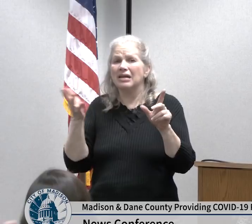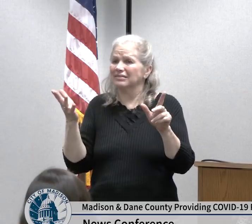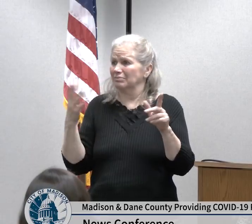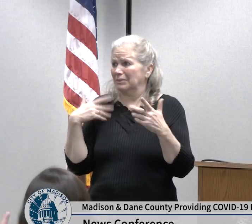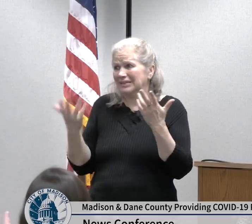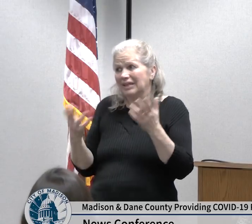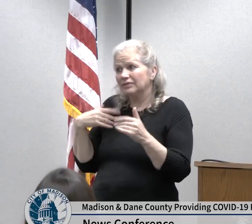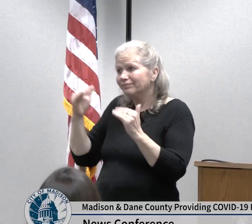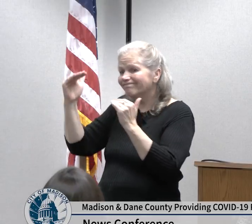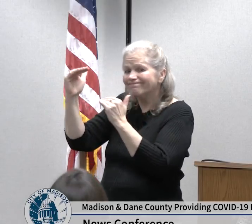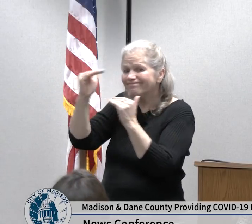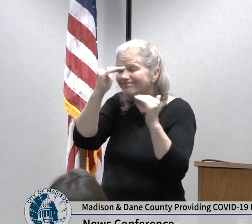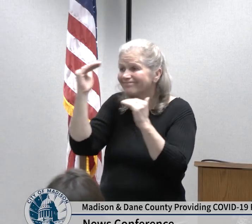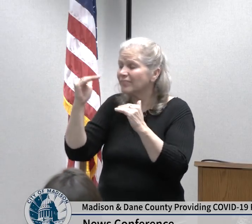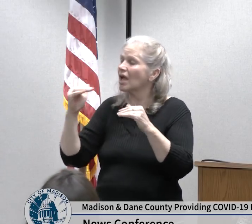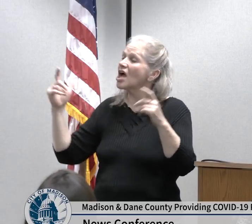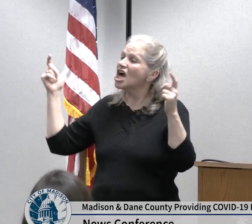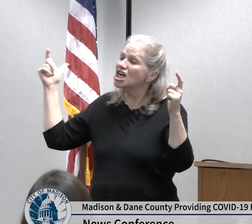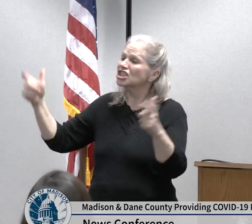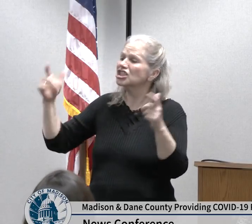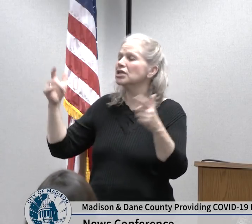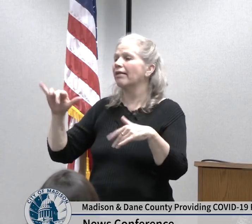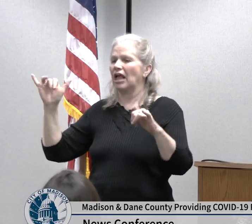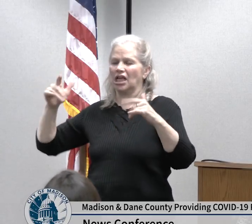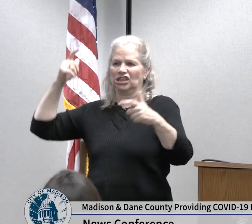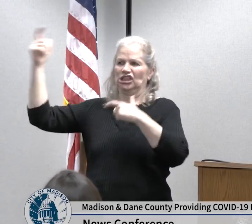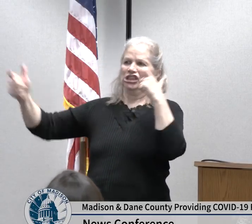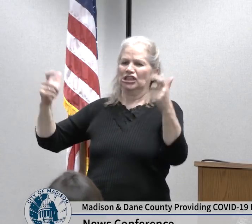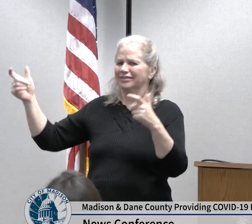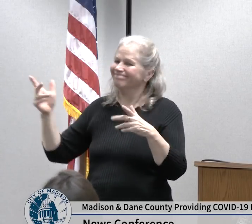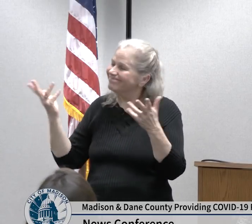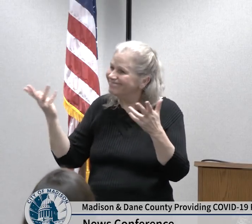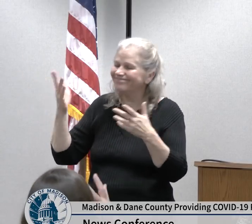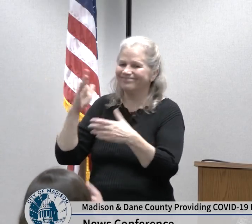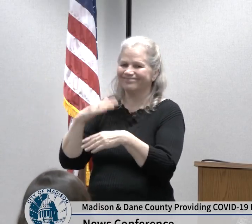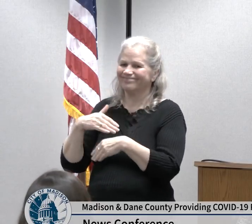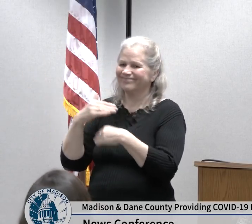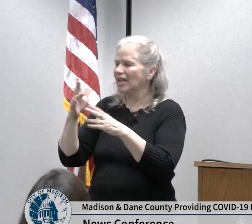restrictive measures these decisions will be made by state and local